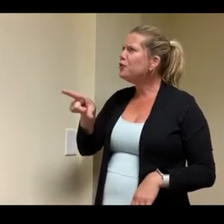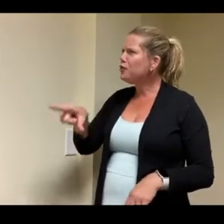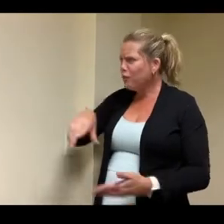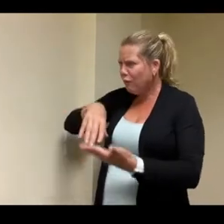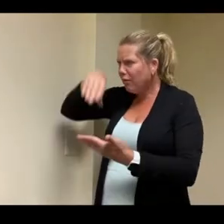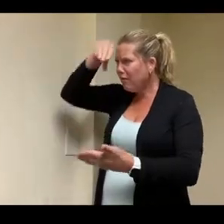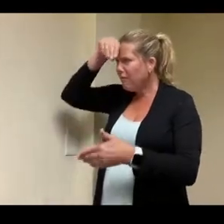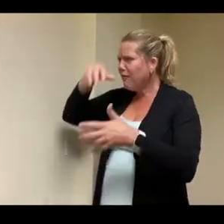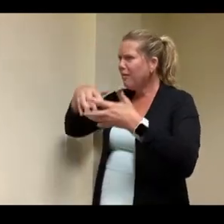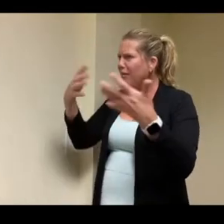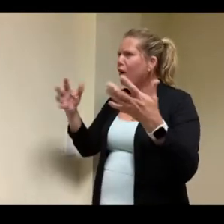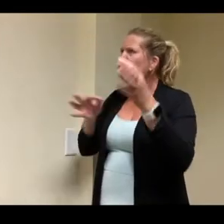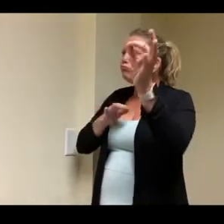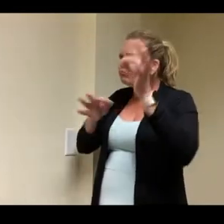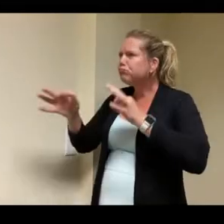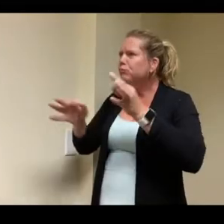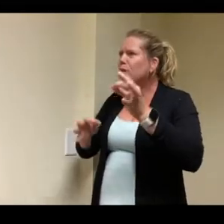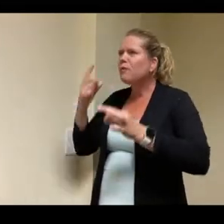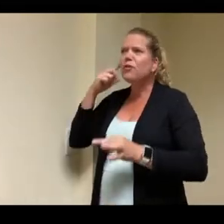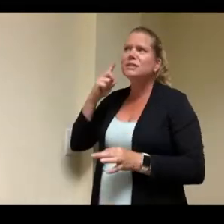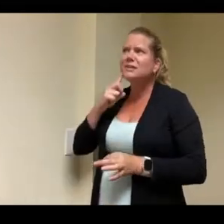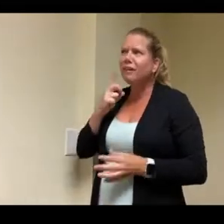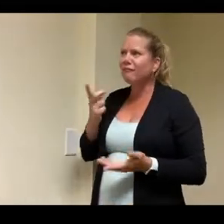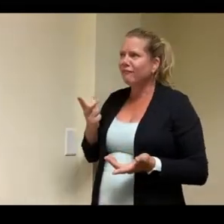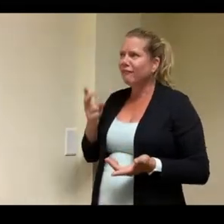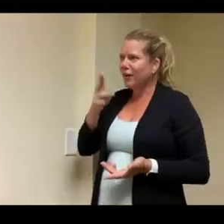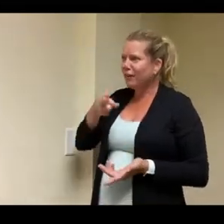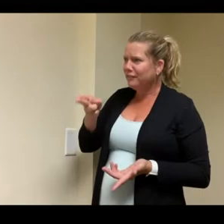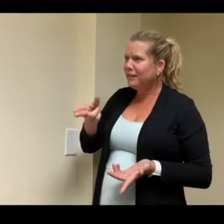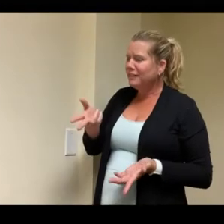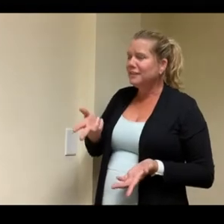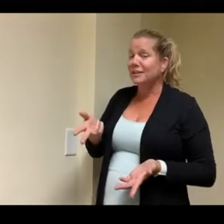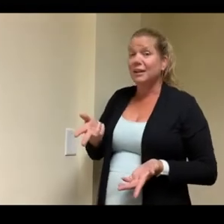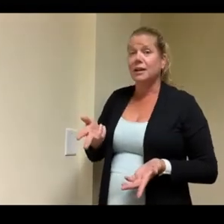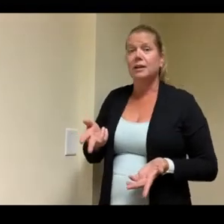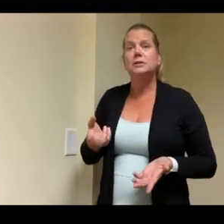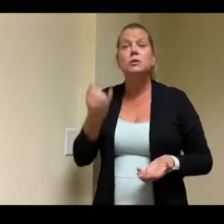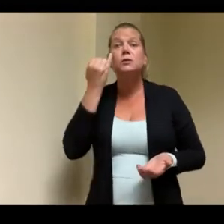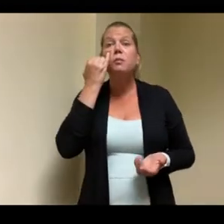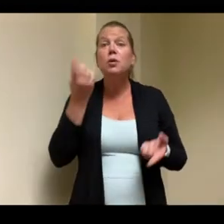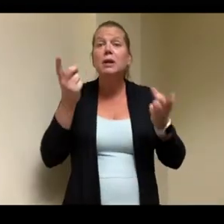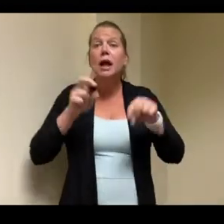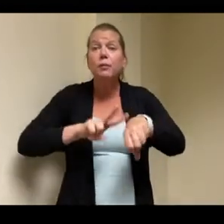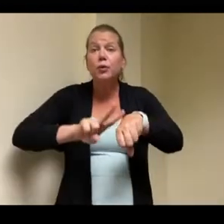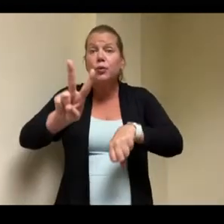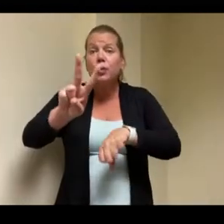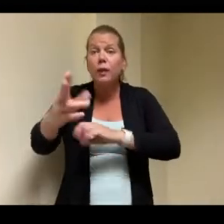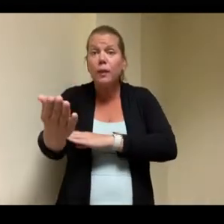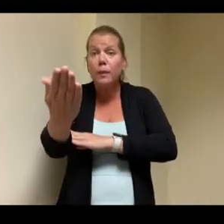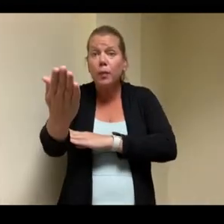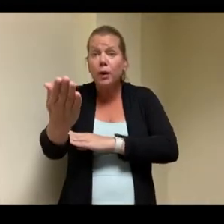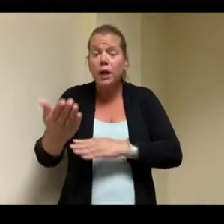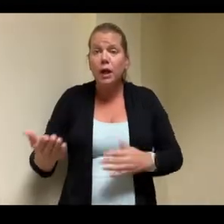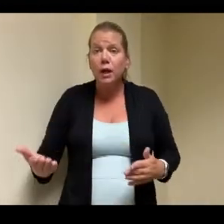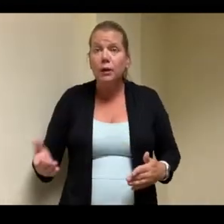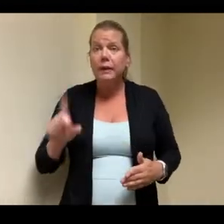if if at two in the morning we have to have an evacuation which which we do we we have we're mandated by the state